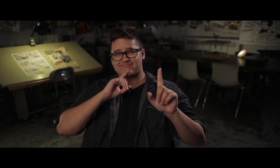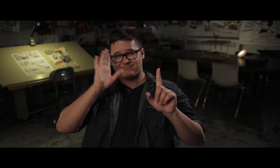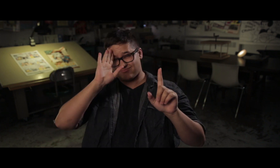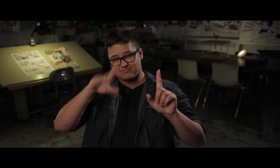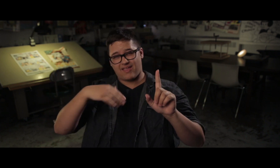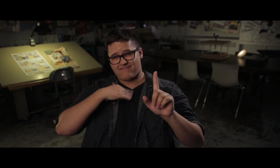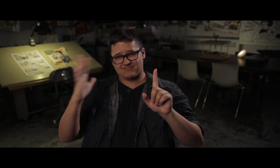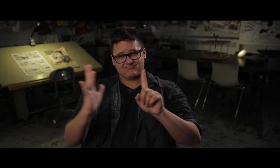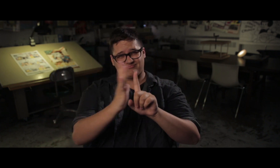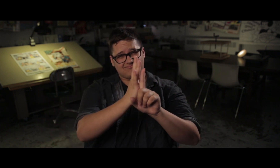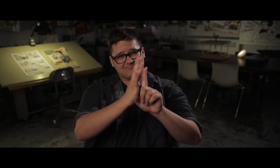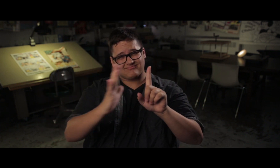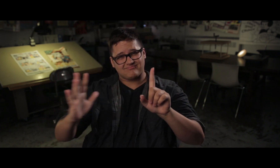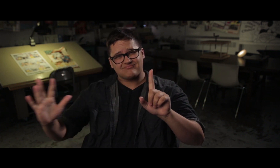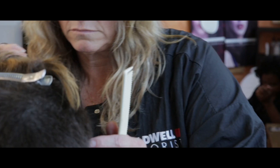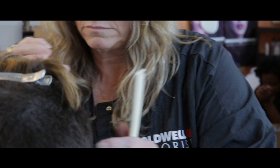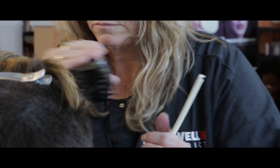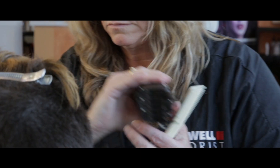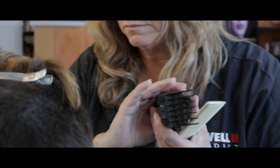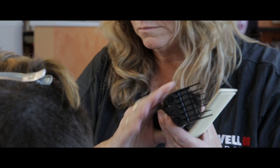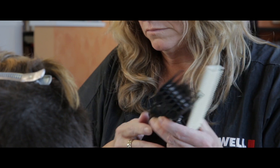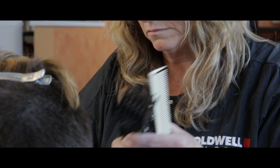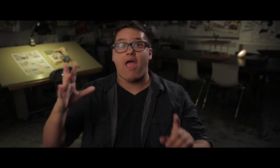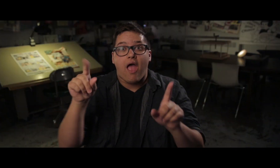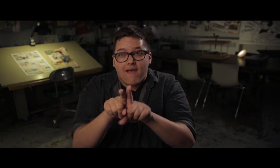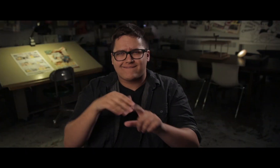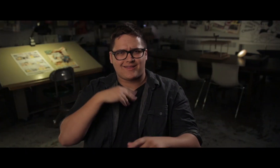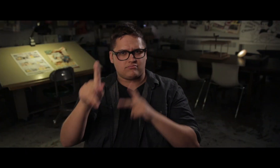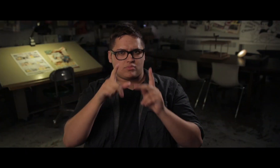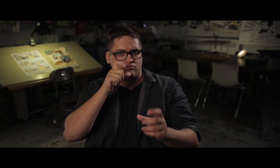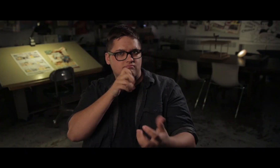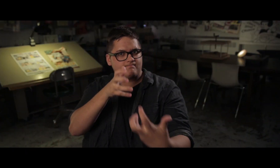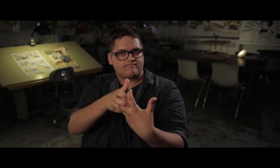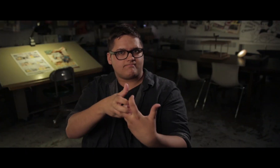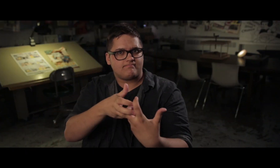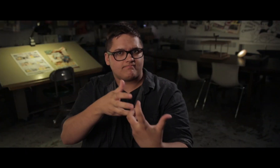But really there’s fluidity within that spectrum. And there are people that don’t fit.